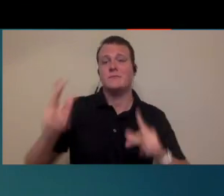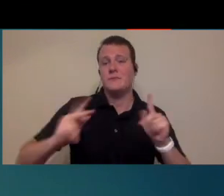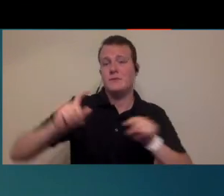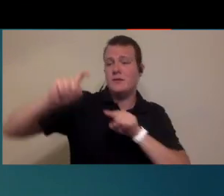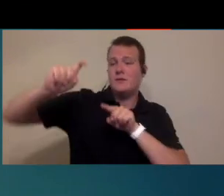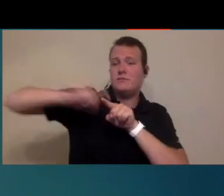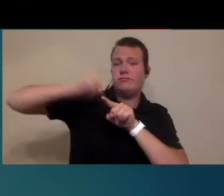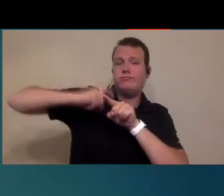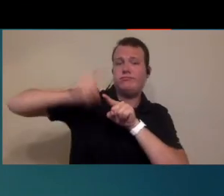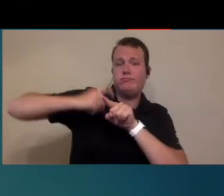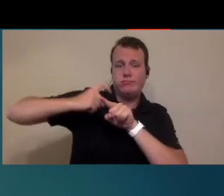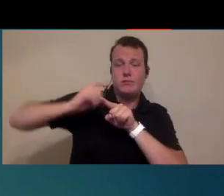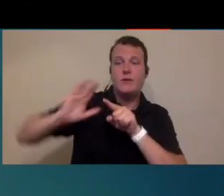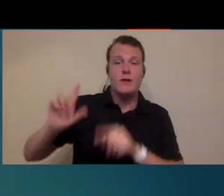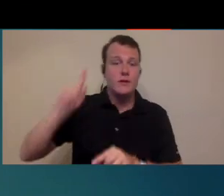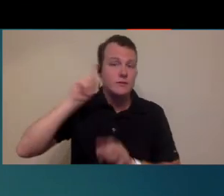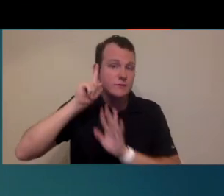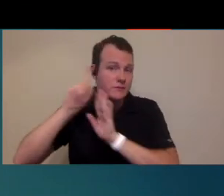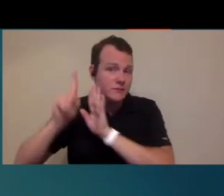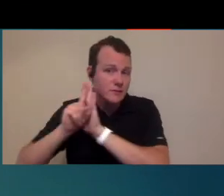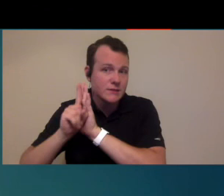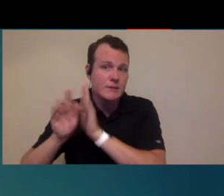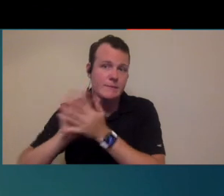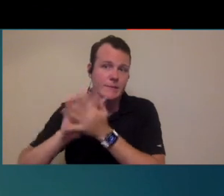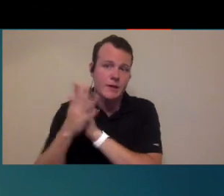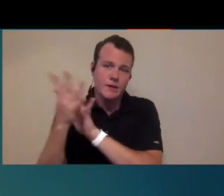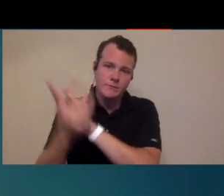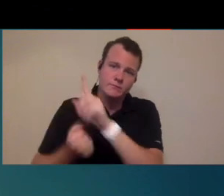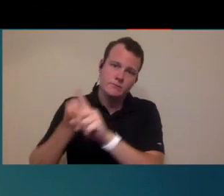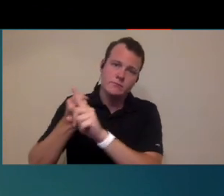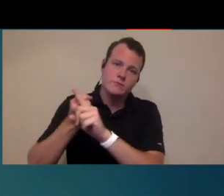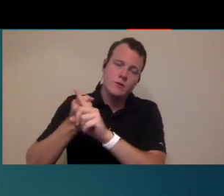calling over the last week because their tinnitus has suddenly gotten much much